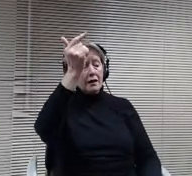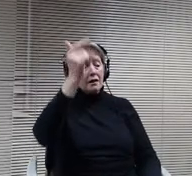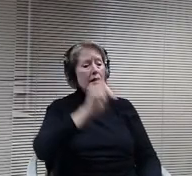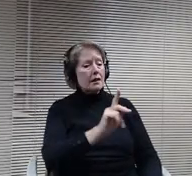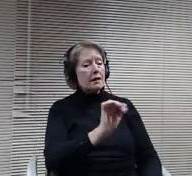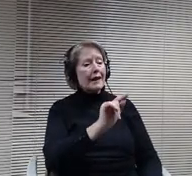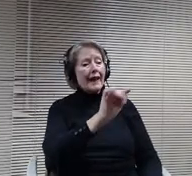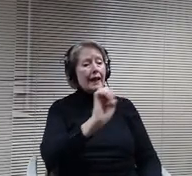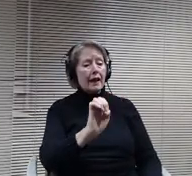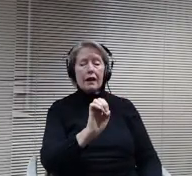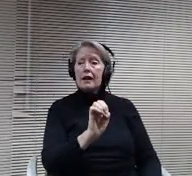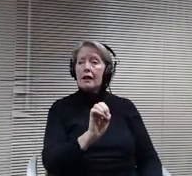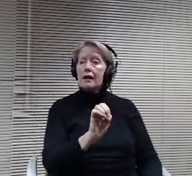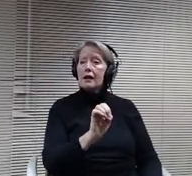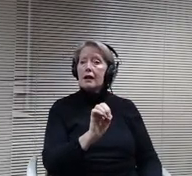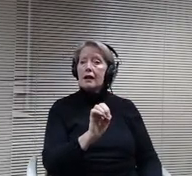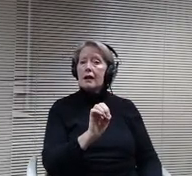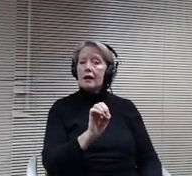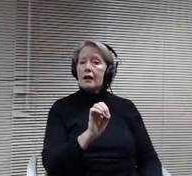Are there any questions or changes?